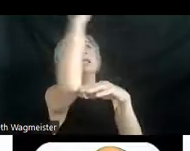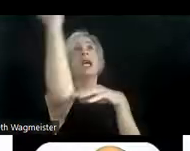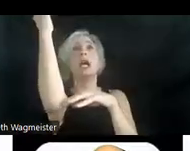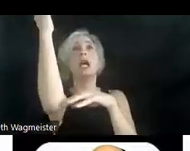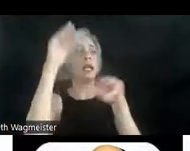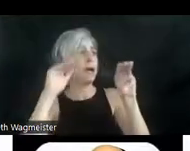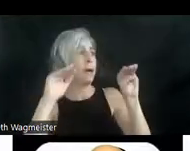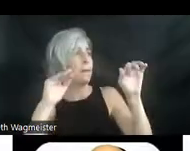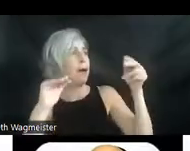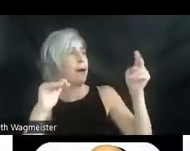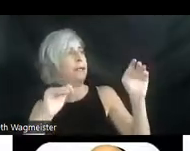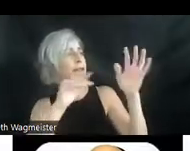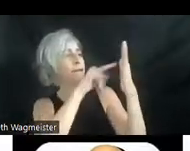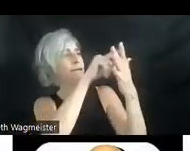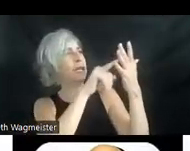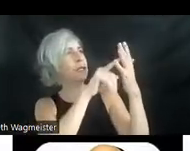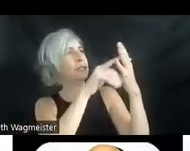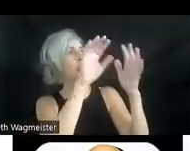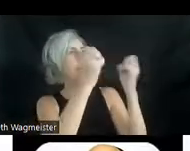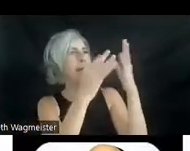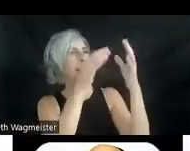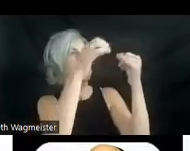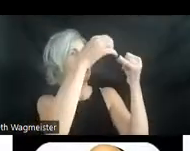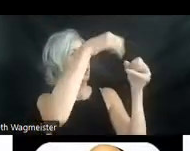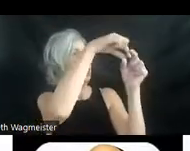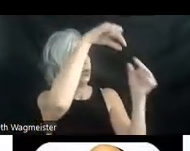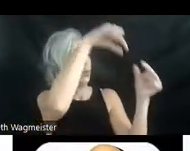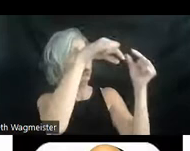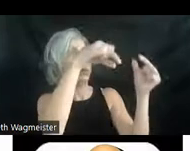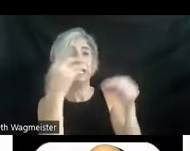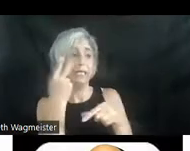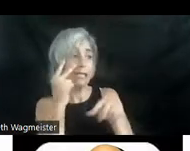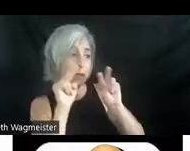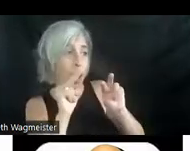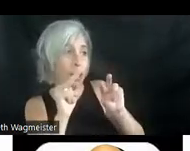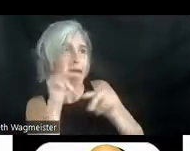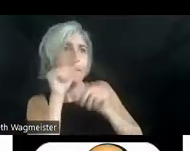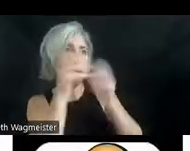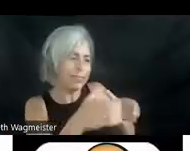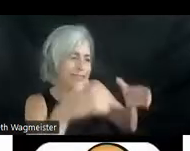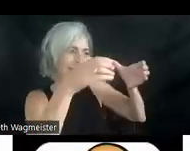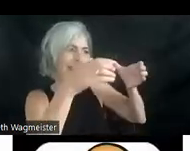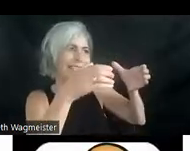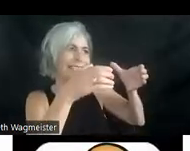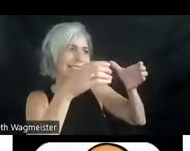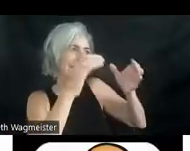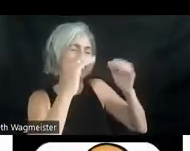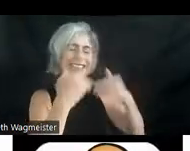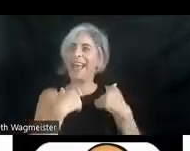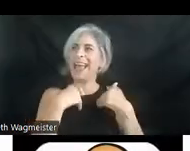find a dense mass of woven twigs. A bird's nest. Smiling, he removes the chick from his